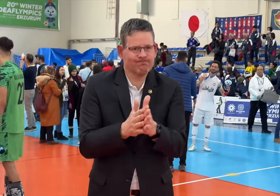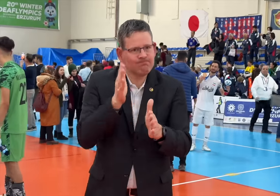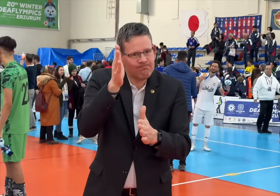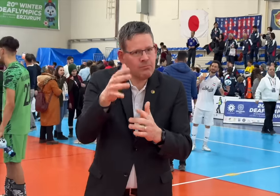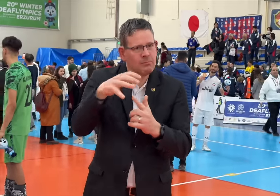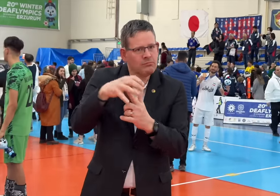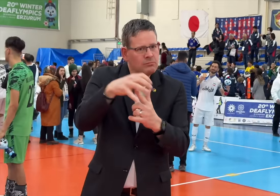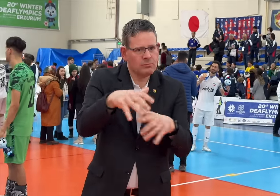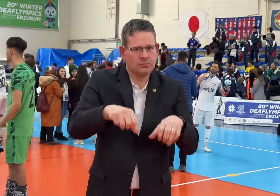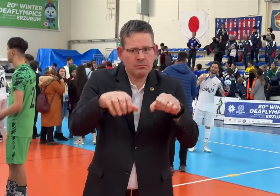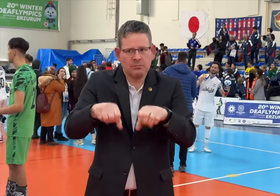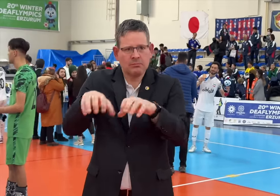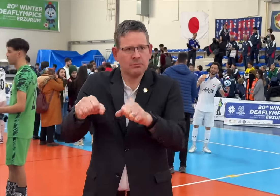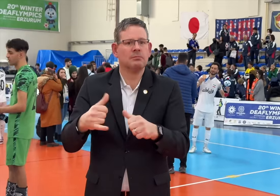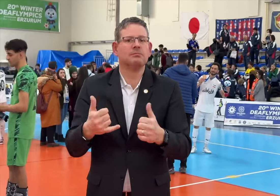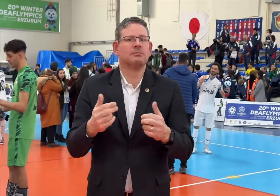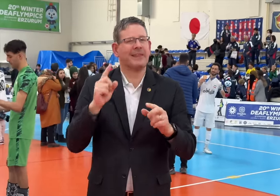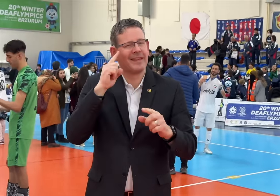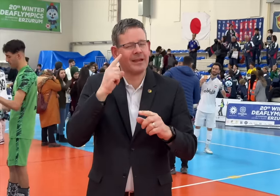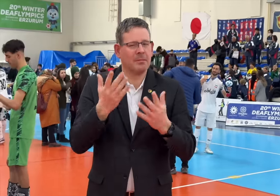championship games. We think we have done well to elevate